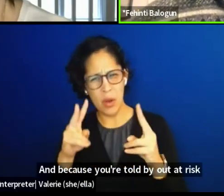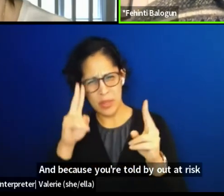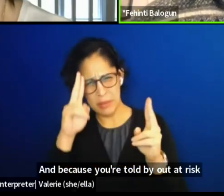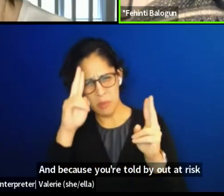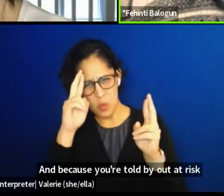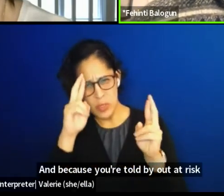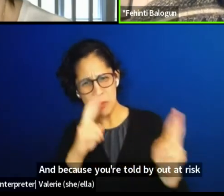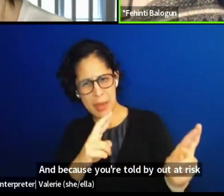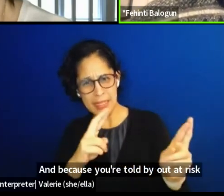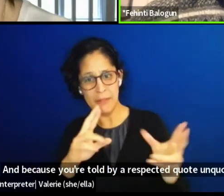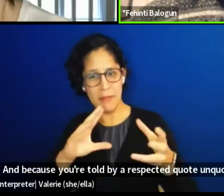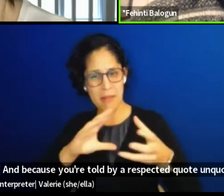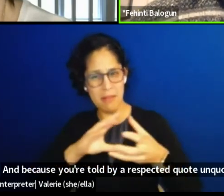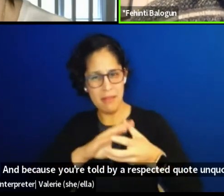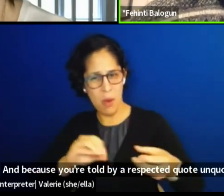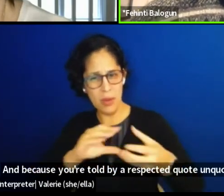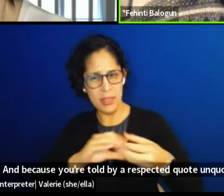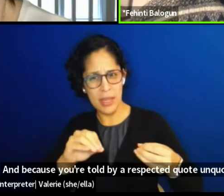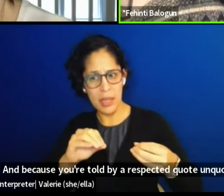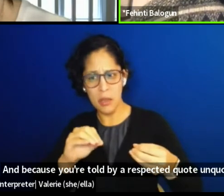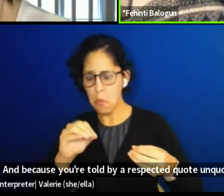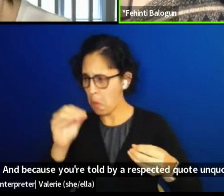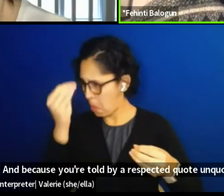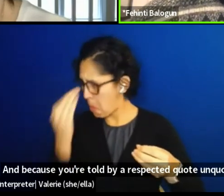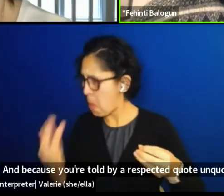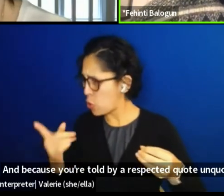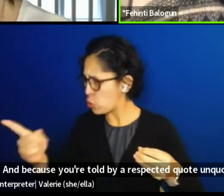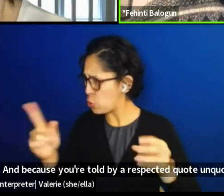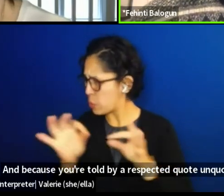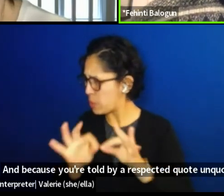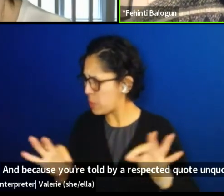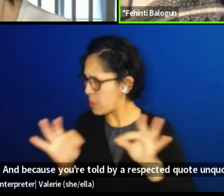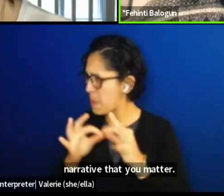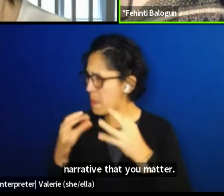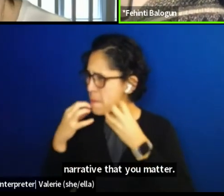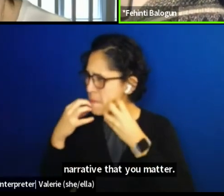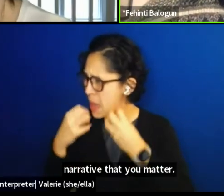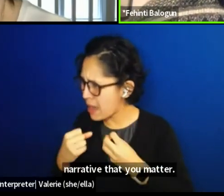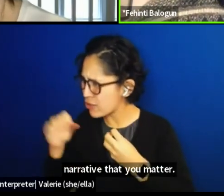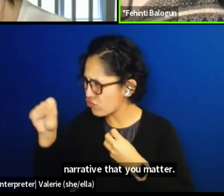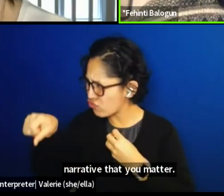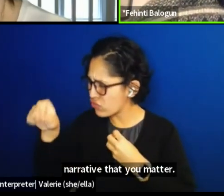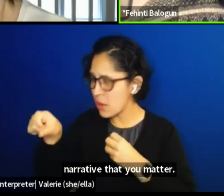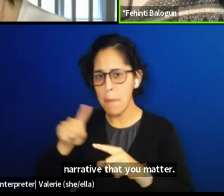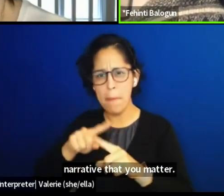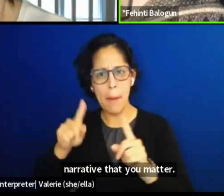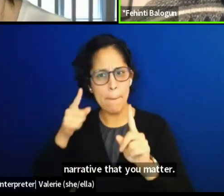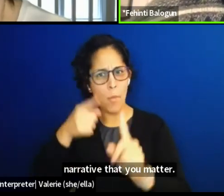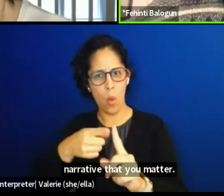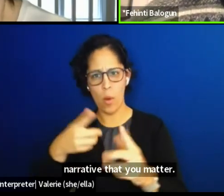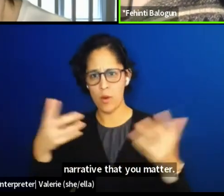narrative "that you matter." But the whole point was to sell not about me mattering,